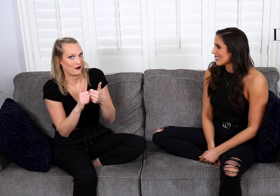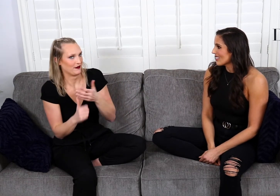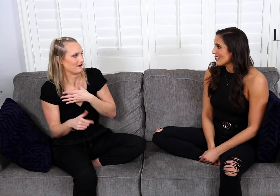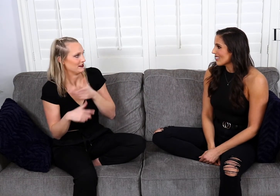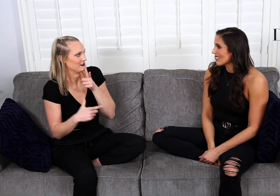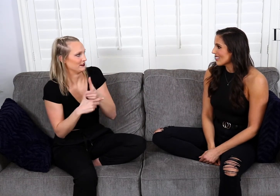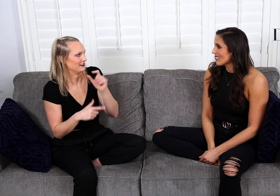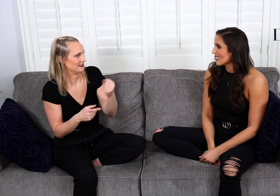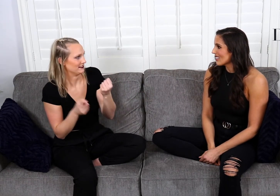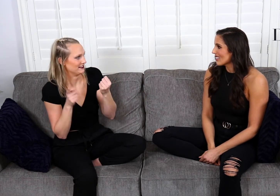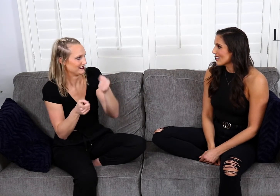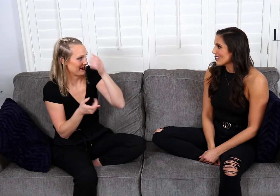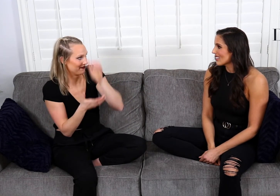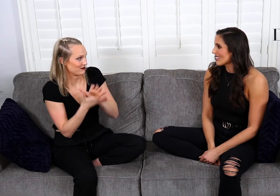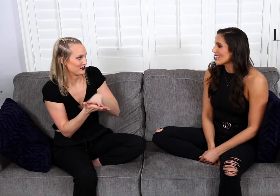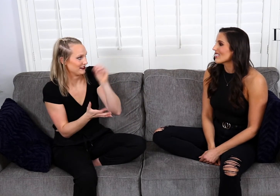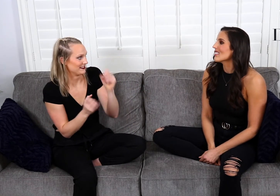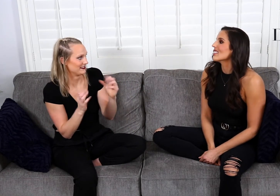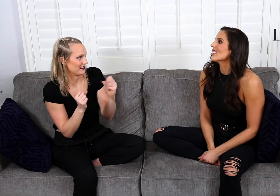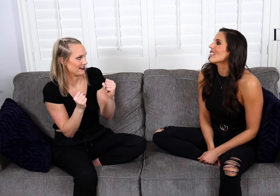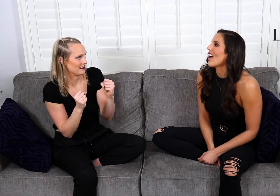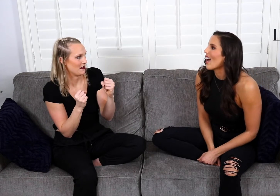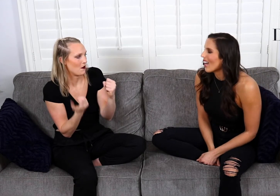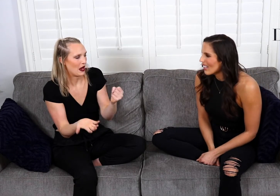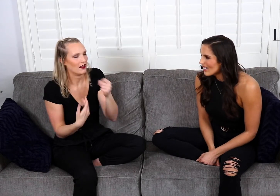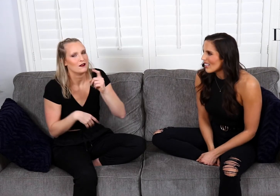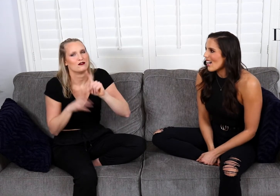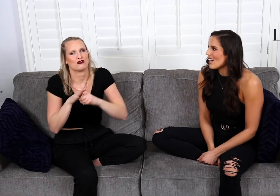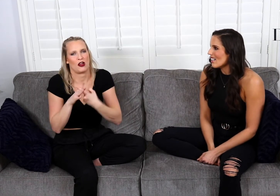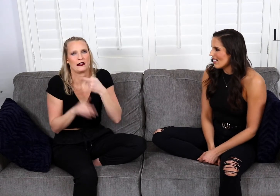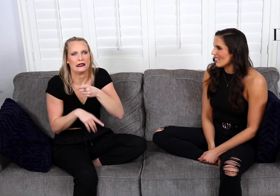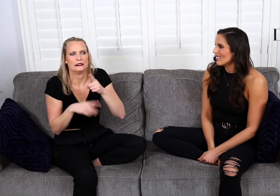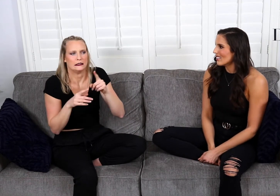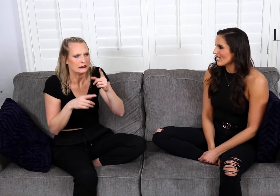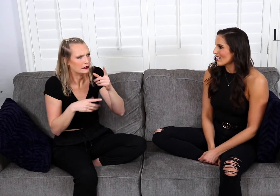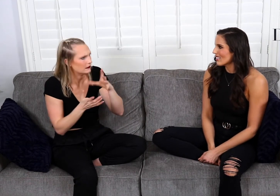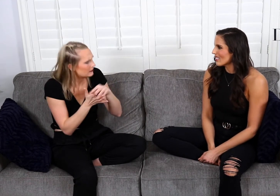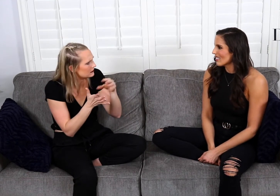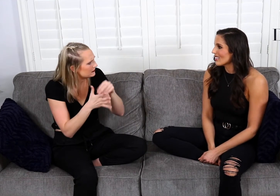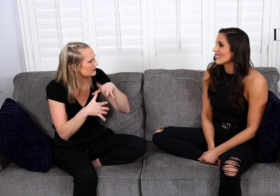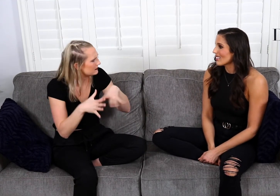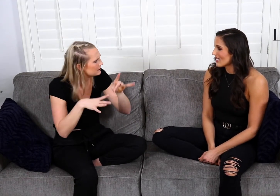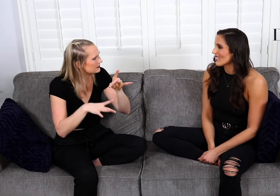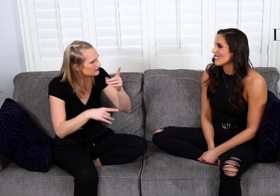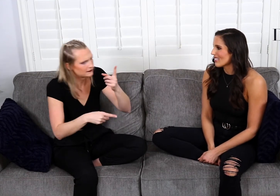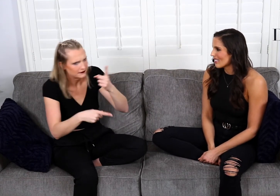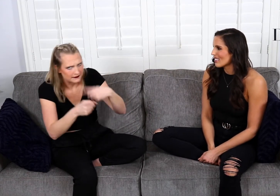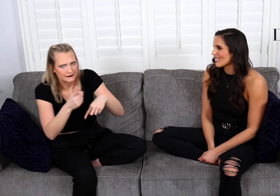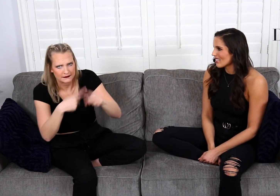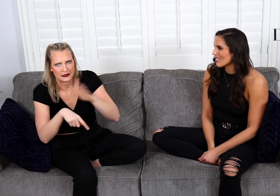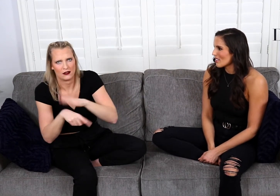about how my sister's husband learned Sign Language and it started with, you know, he was learning signs here and there